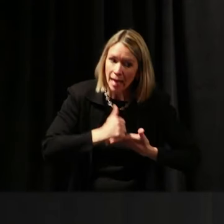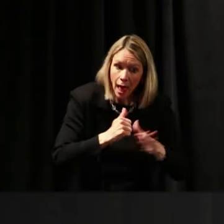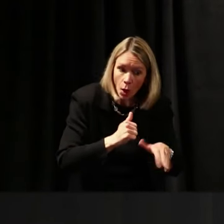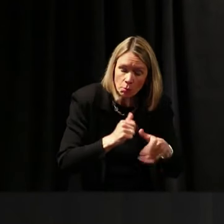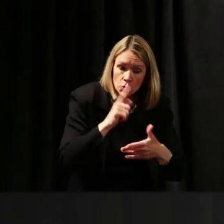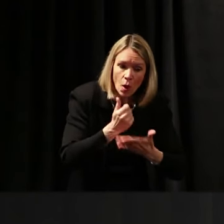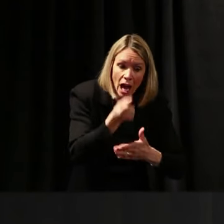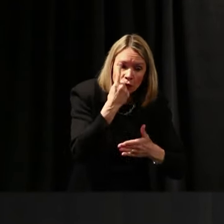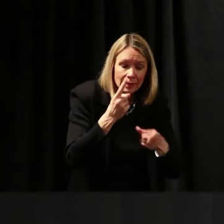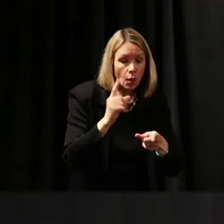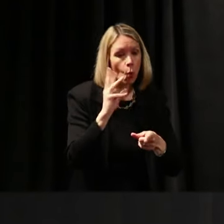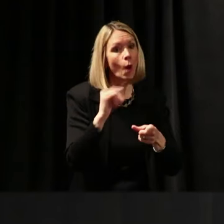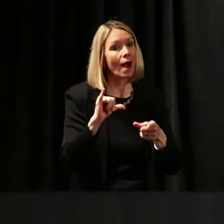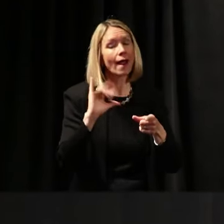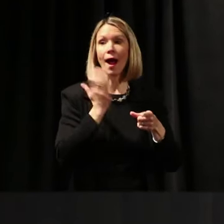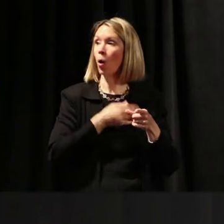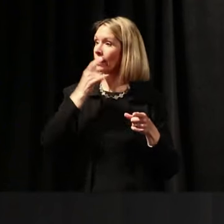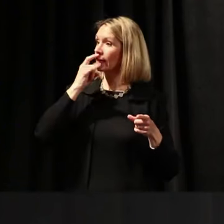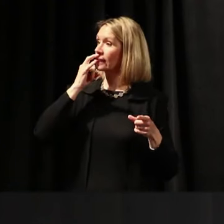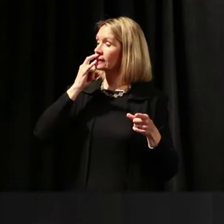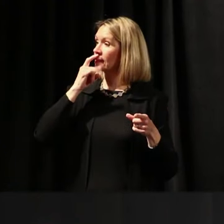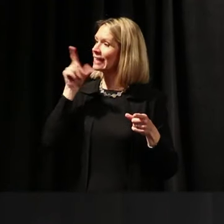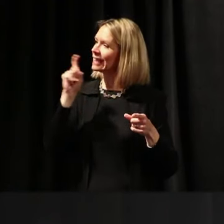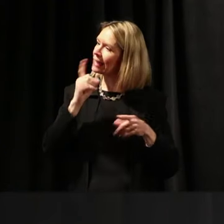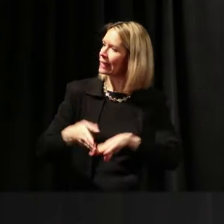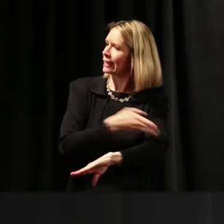why our kids need this newer form, student-centered form of instruction.